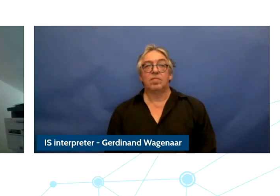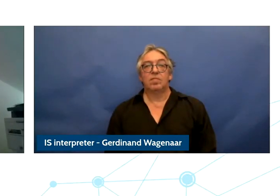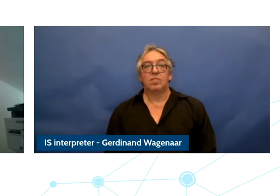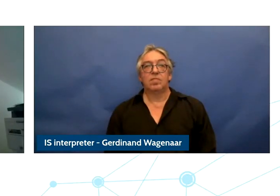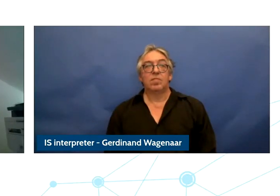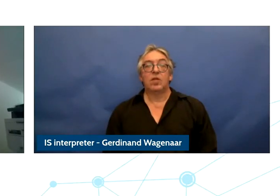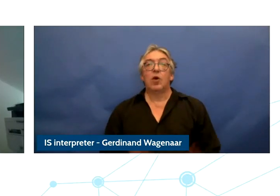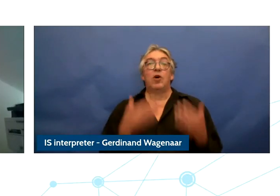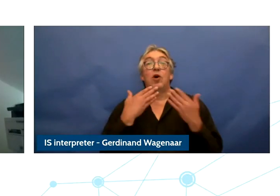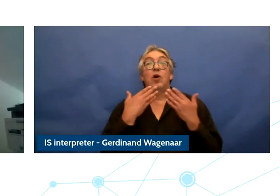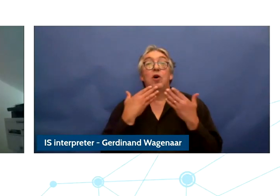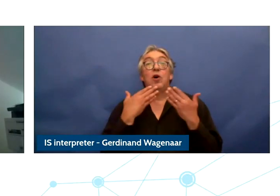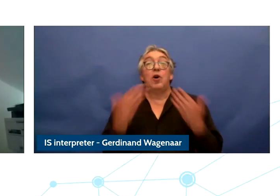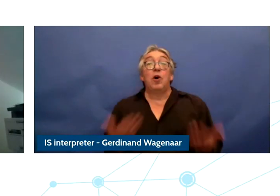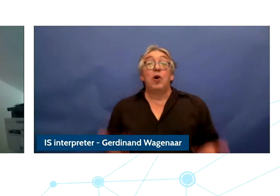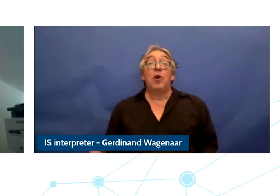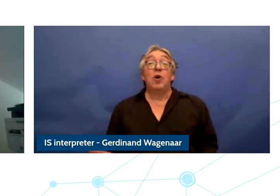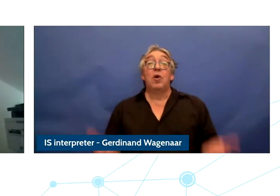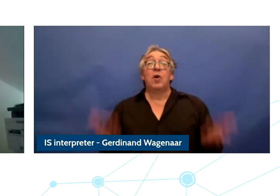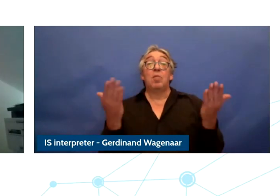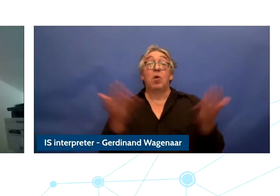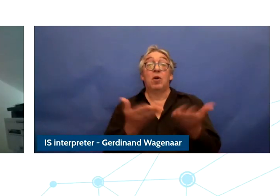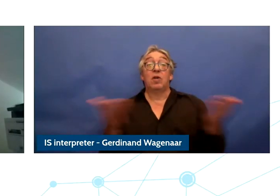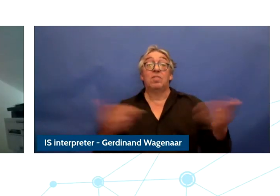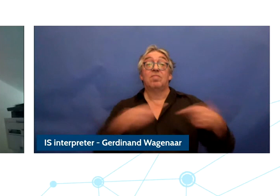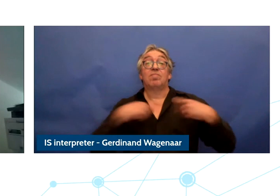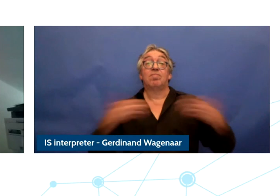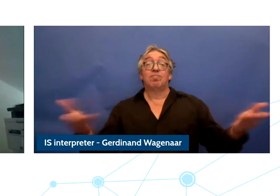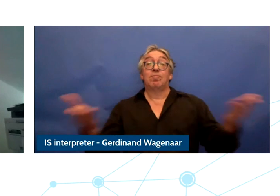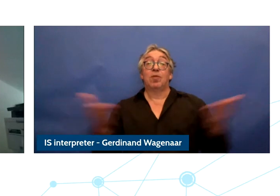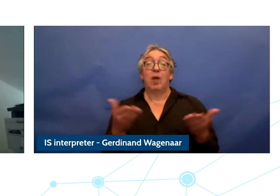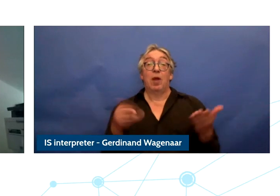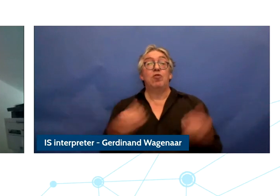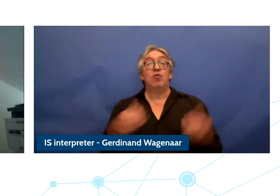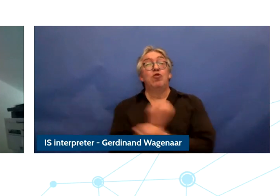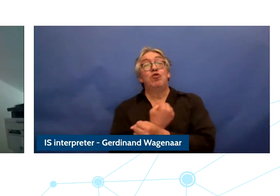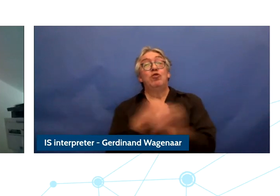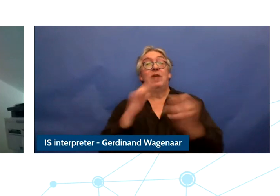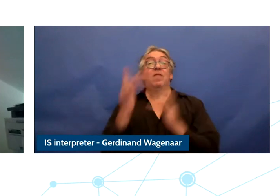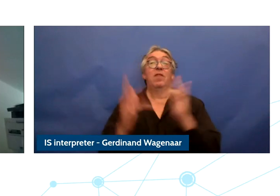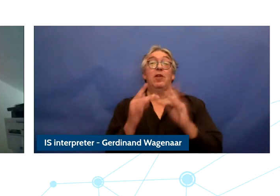Good morning everyone and welcome to the Safer Internet Forum 2021 and I think